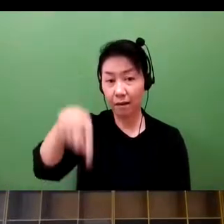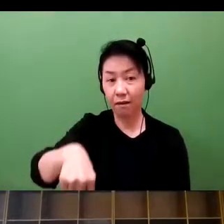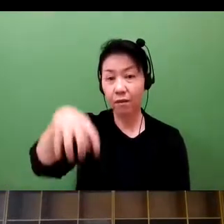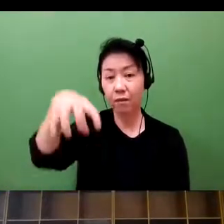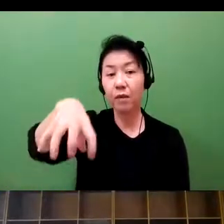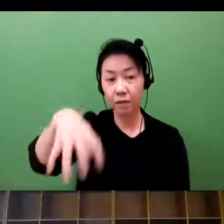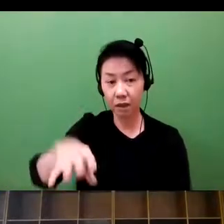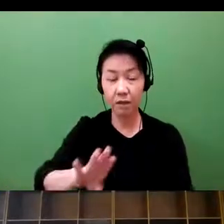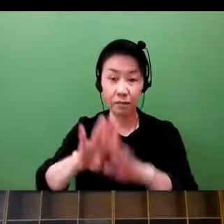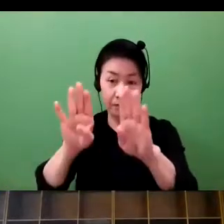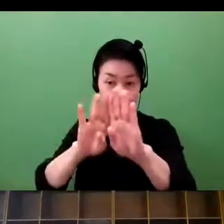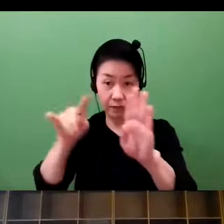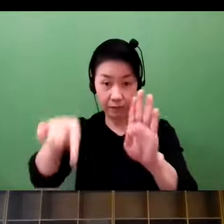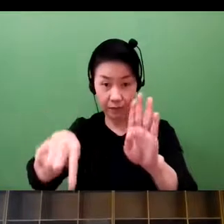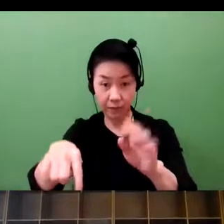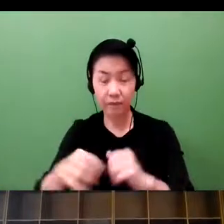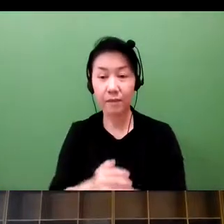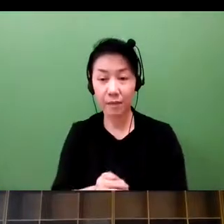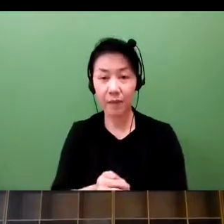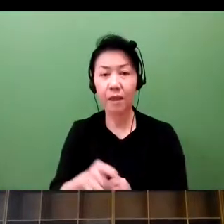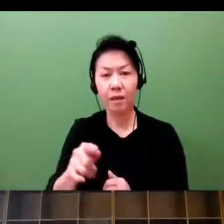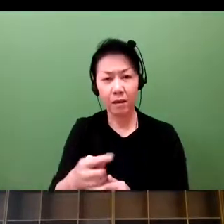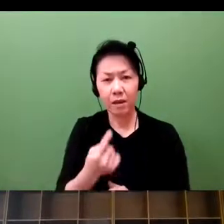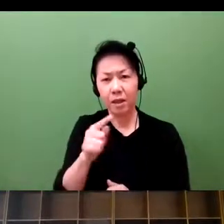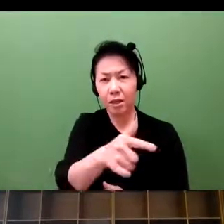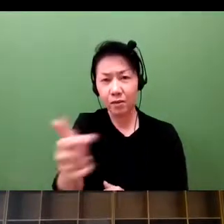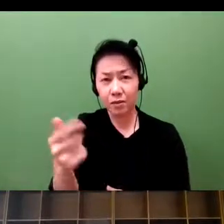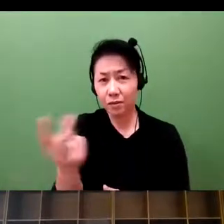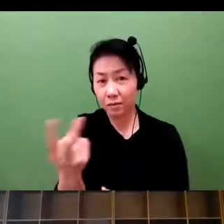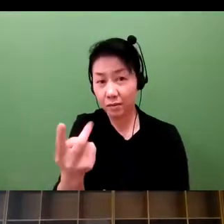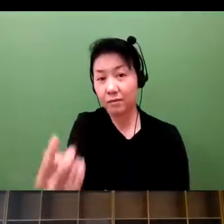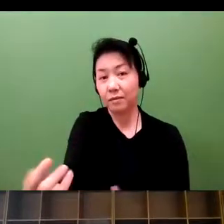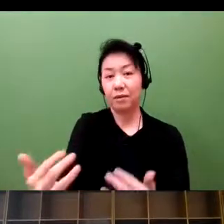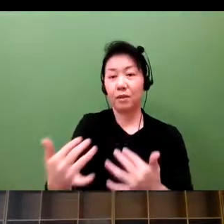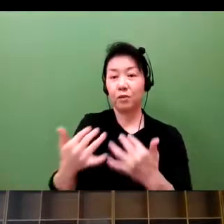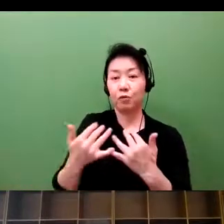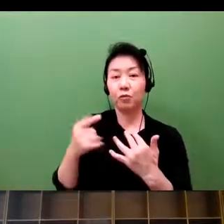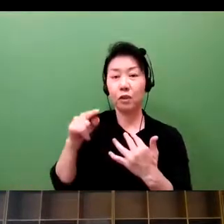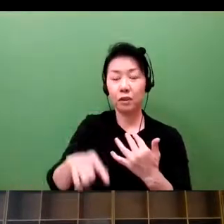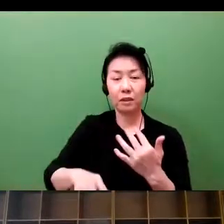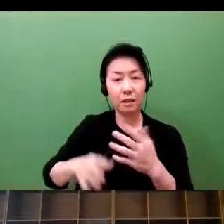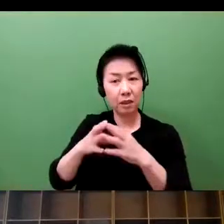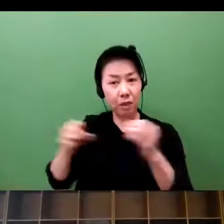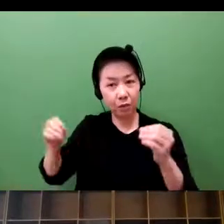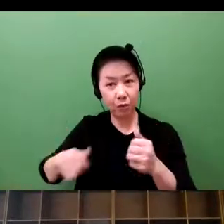And this has really brought to me a sense of crisis. It was very stimulating because I've